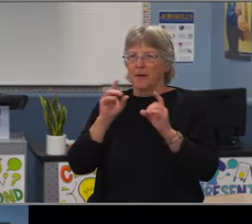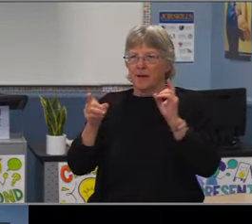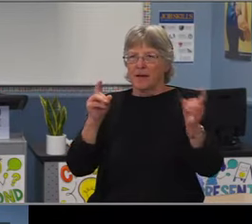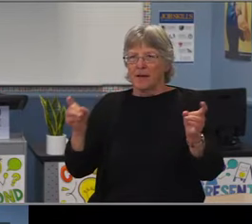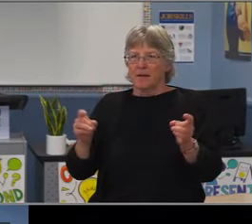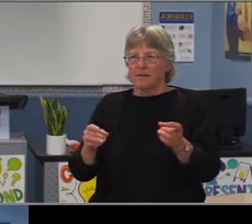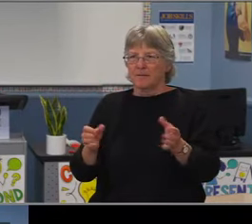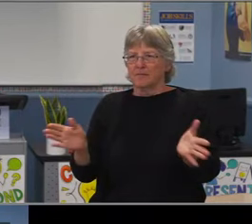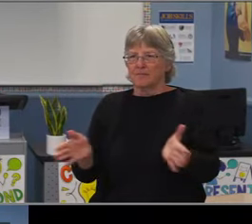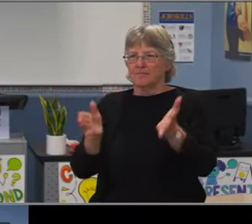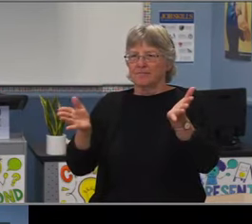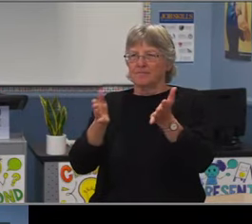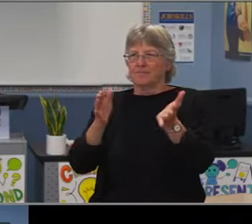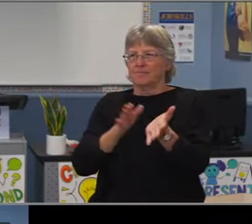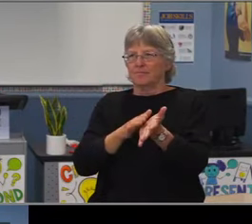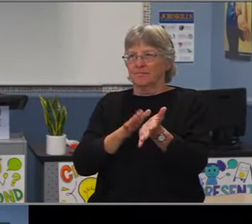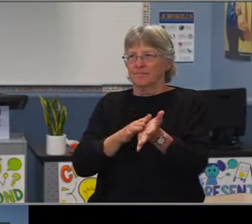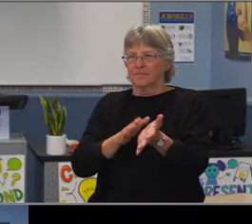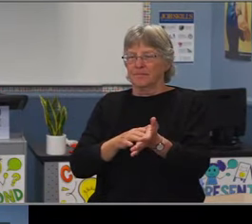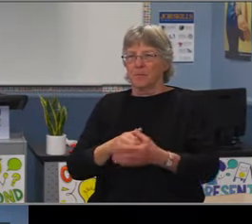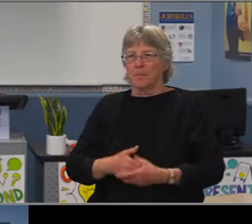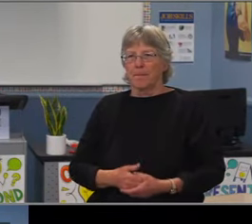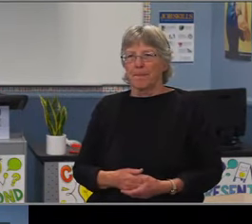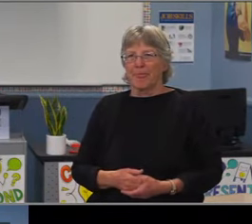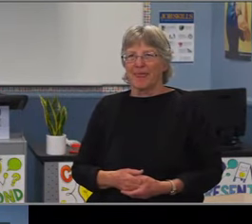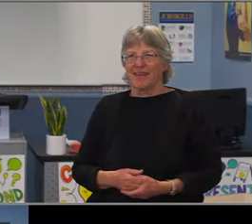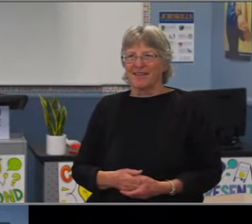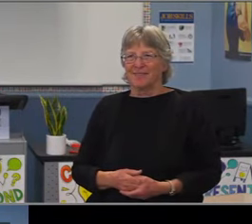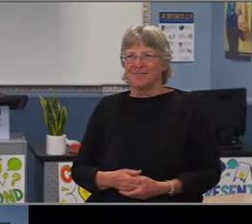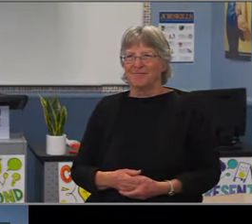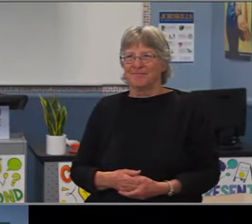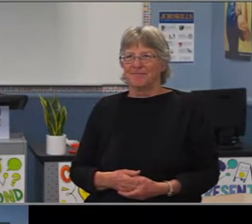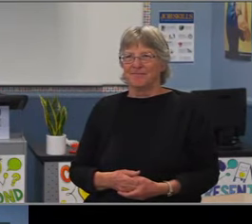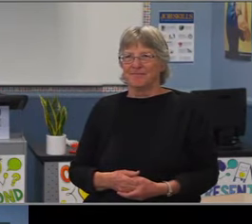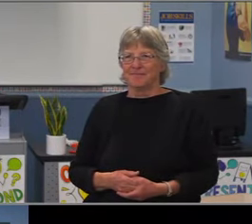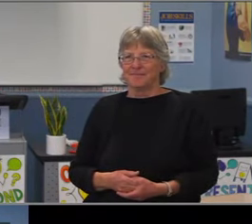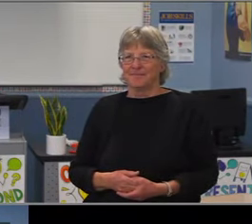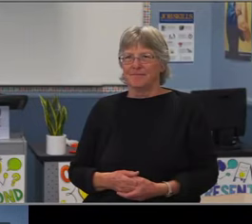to give us a status report on all the math collaborative programs